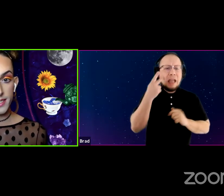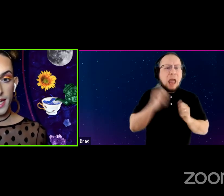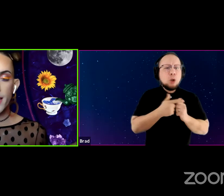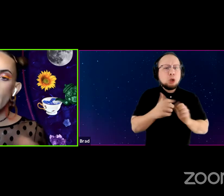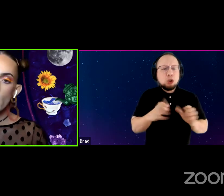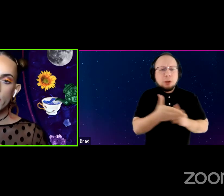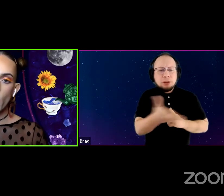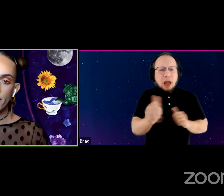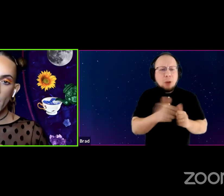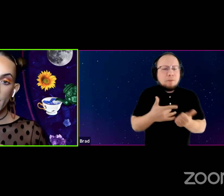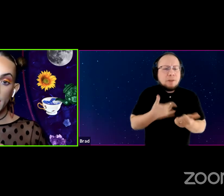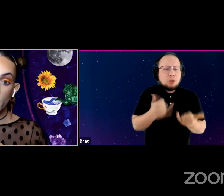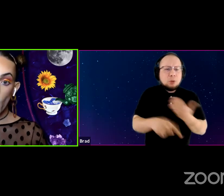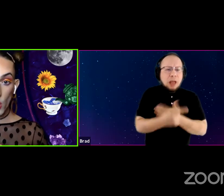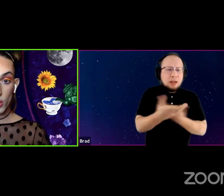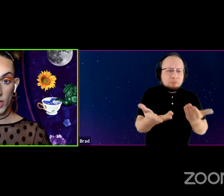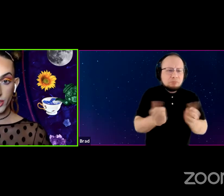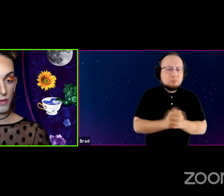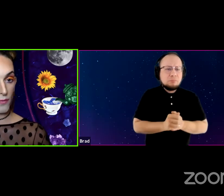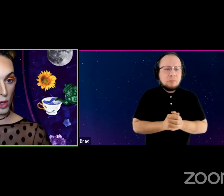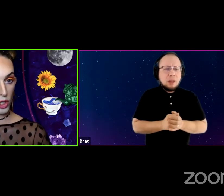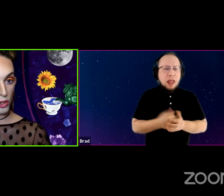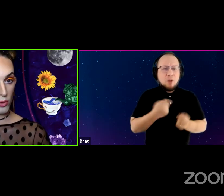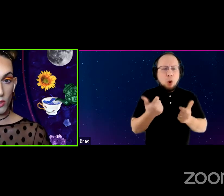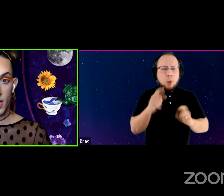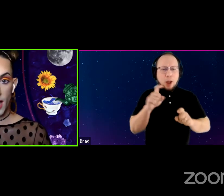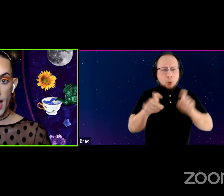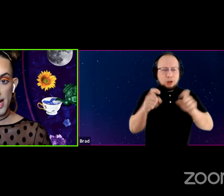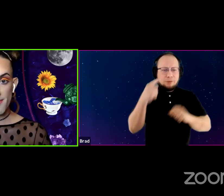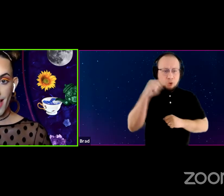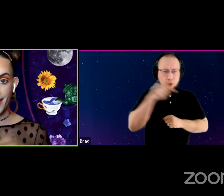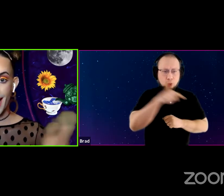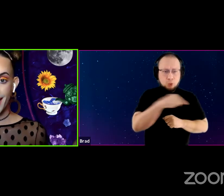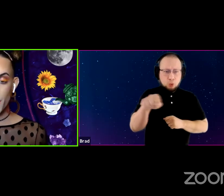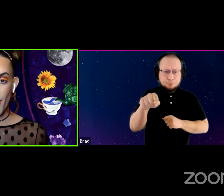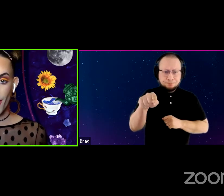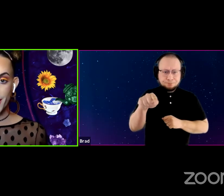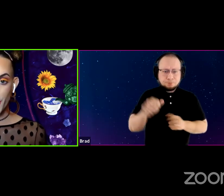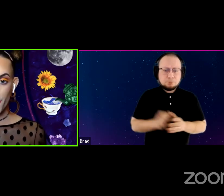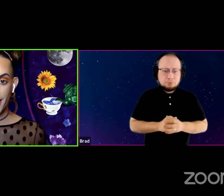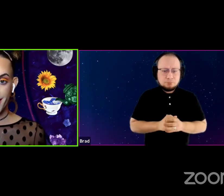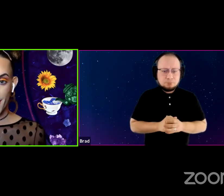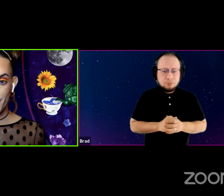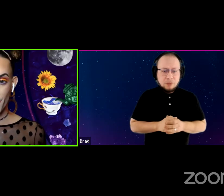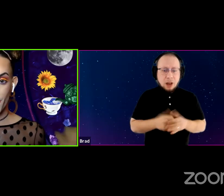So I've got a little poll question for you. Um and as we are interpreting this episode,